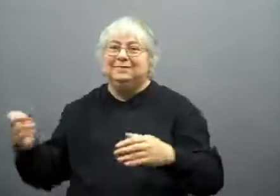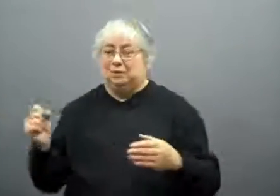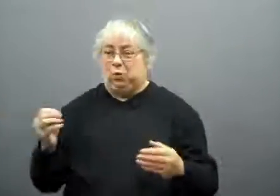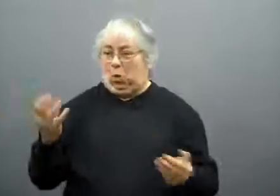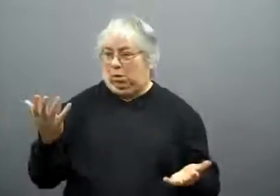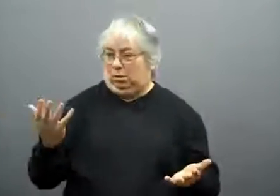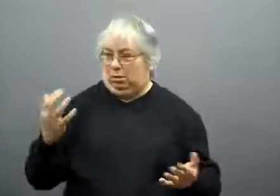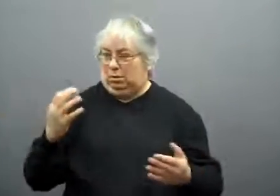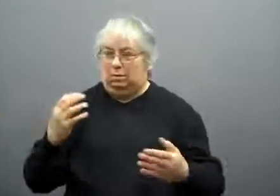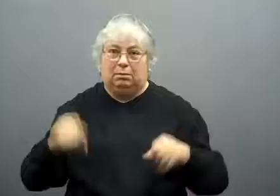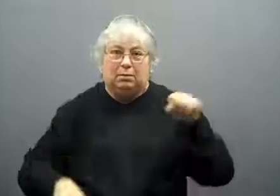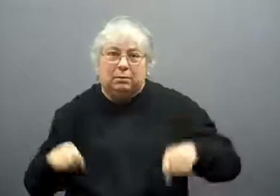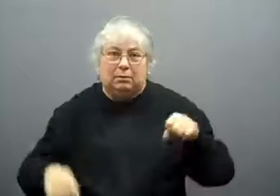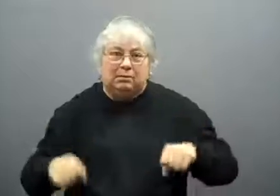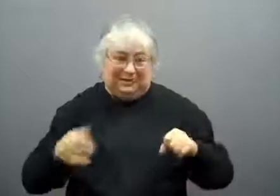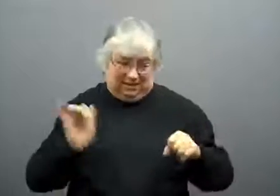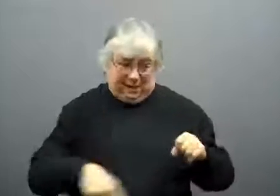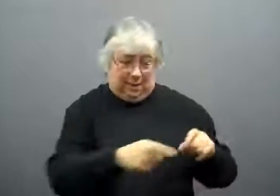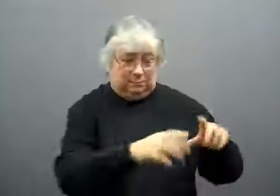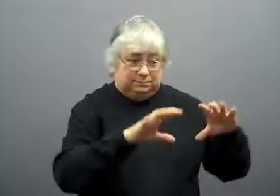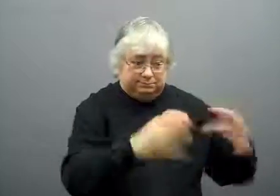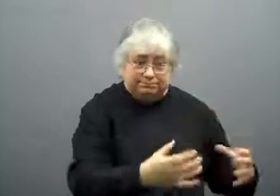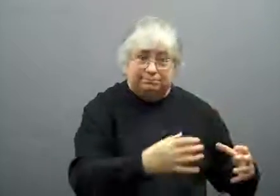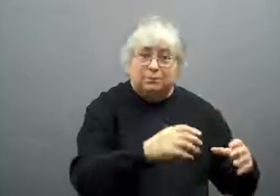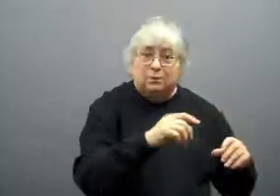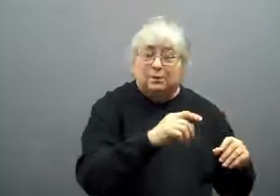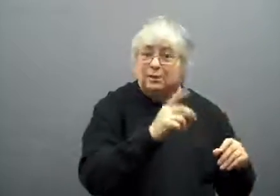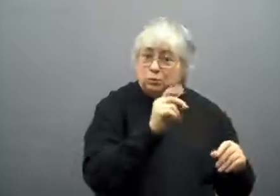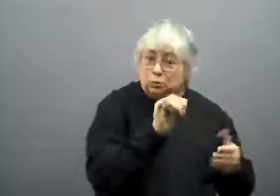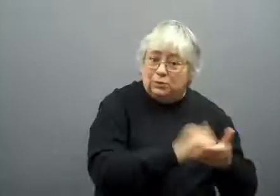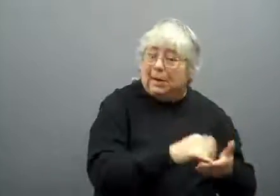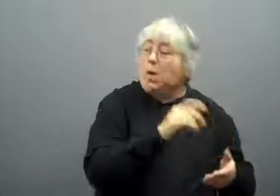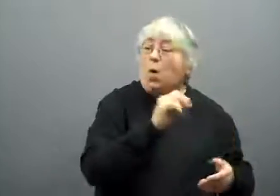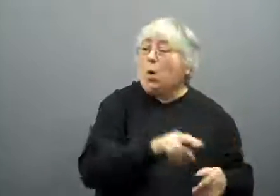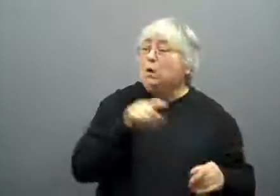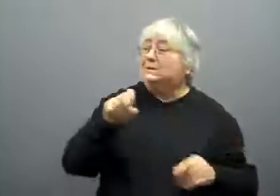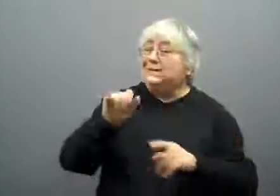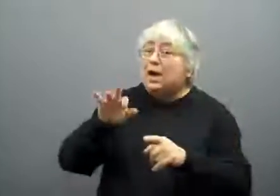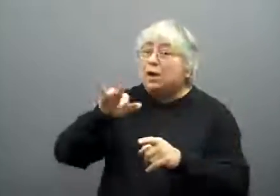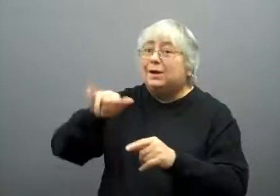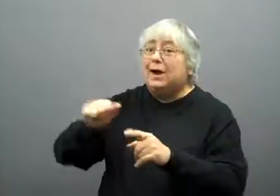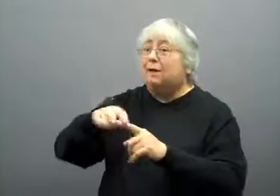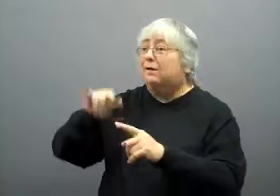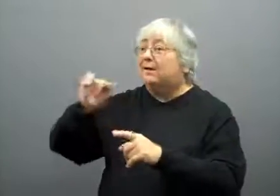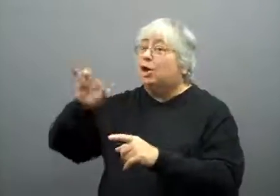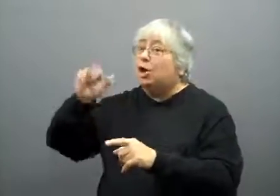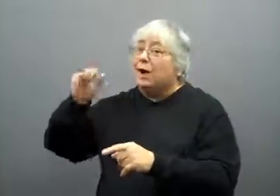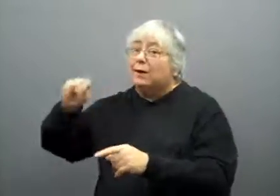So it's uncertain if the terrorist group was responsible,